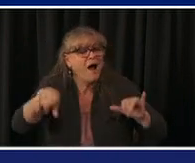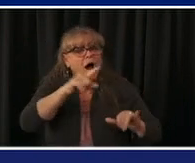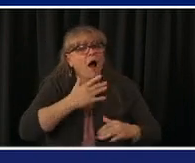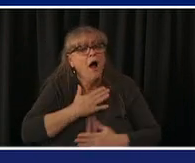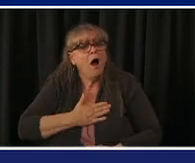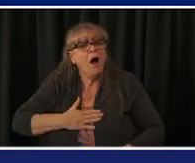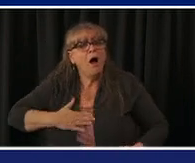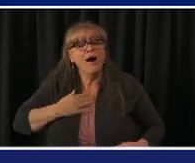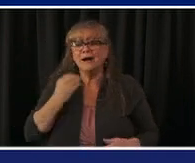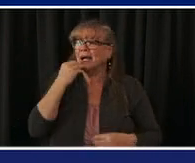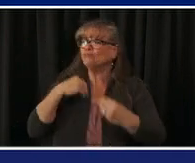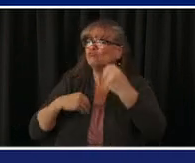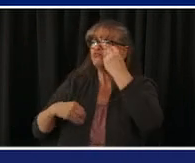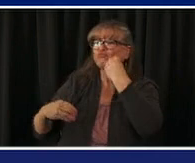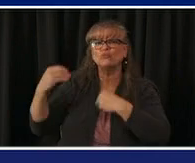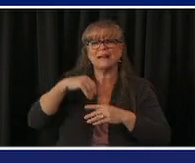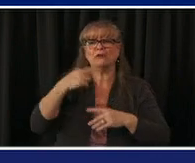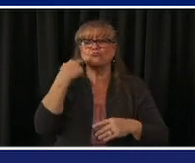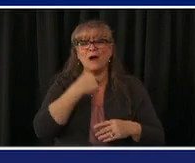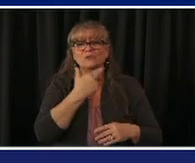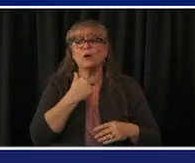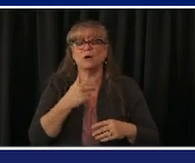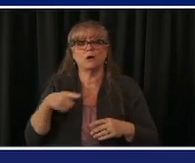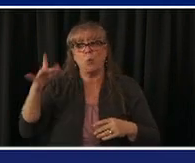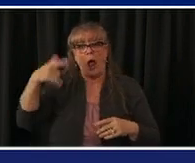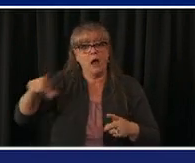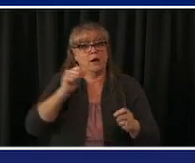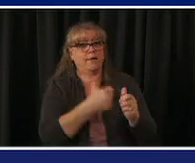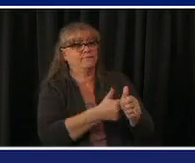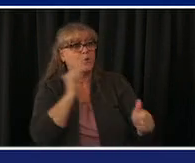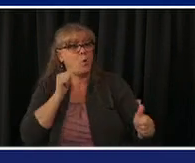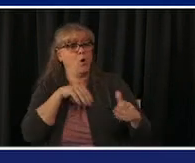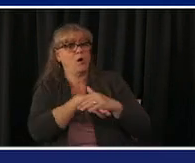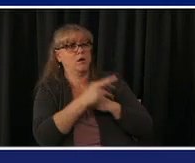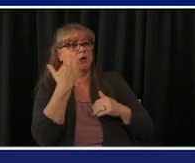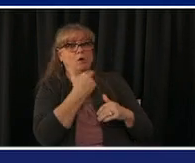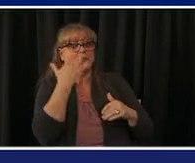lives the last year because they're confident in uh in the highly effective vaccine so it's really